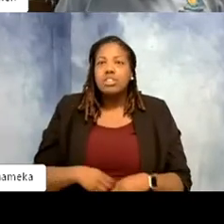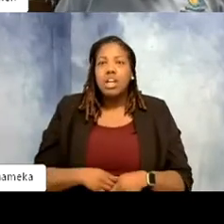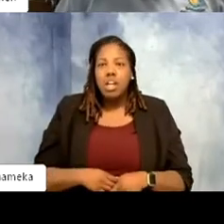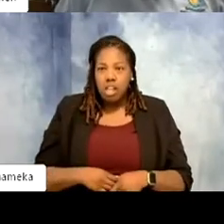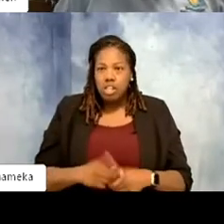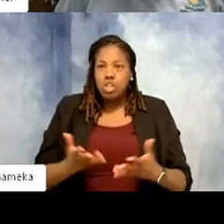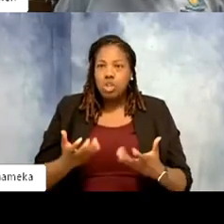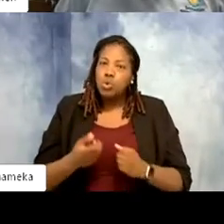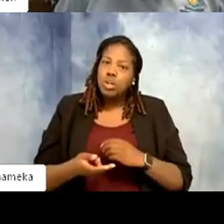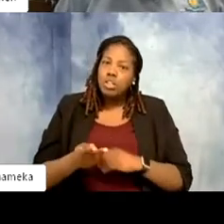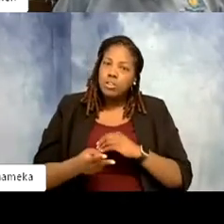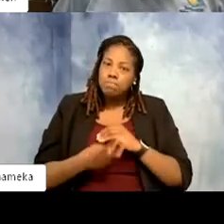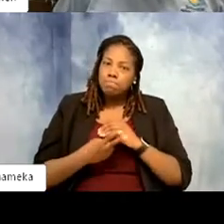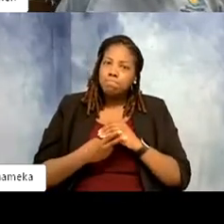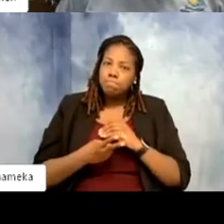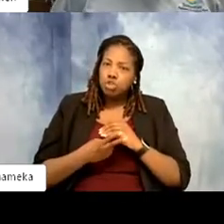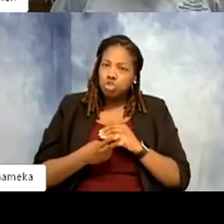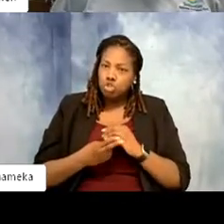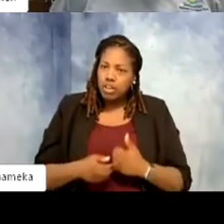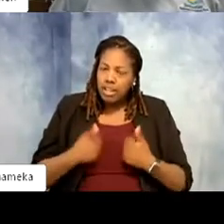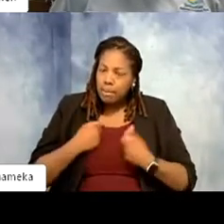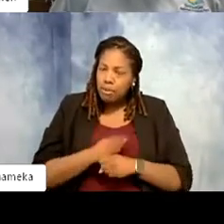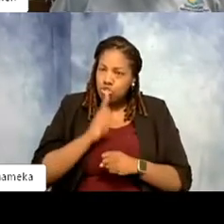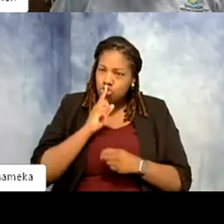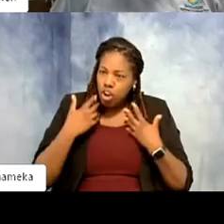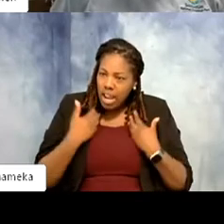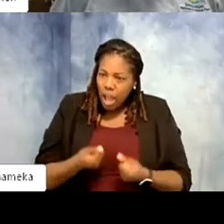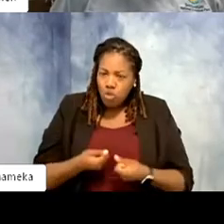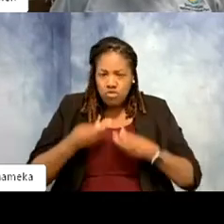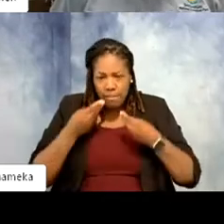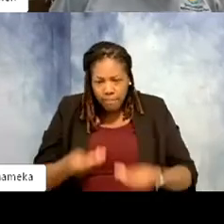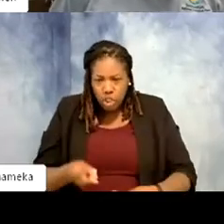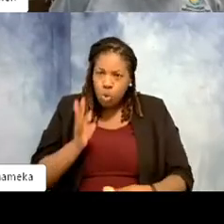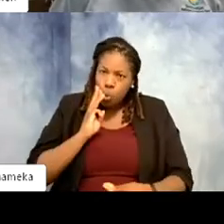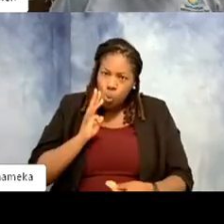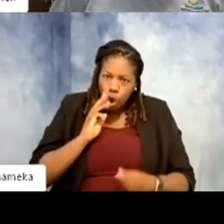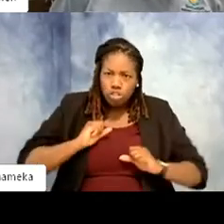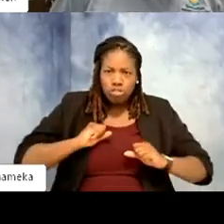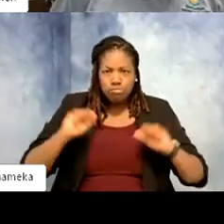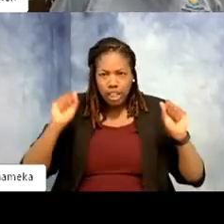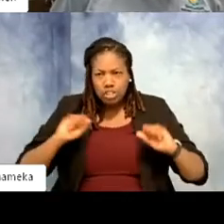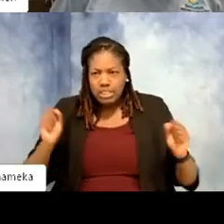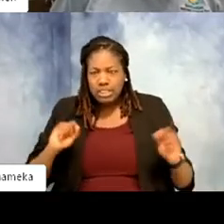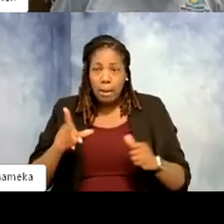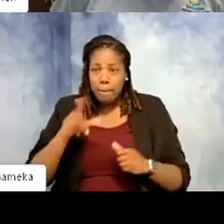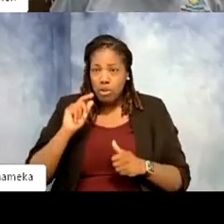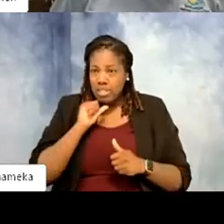life of that species, make sure they're healthy, make sure they're getting everything they need. So birds were not my first choice. Kind of fell in love with ducks.